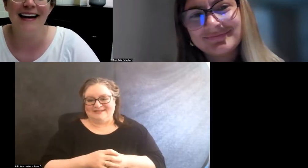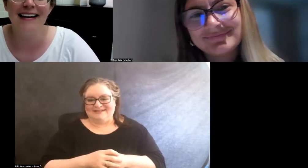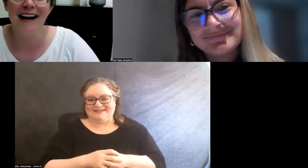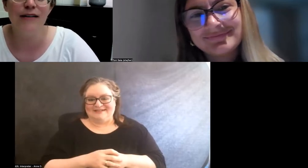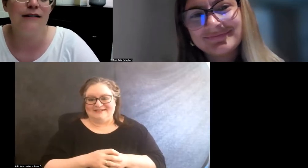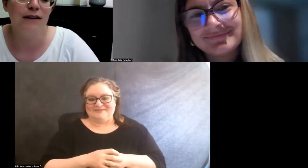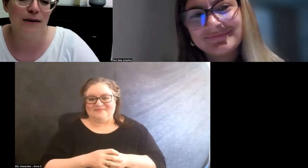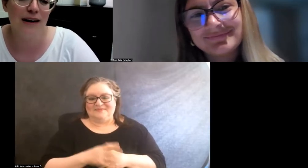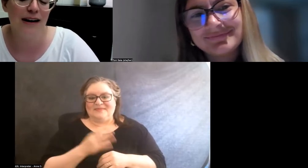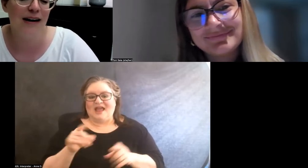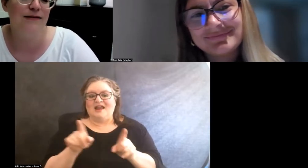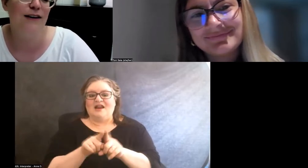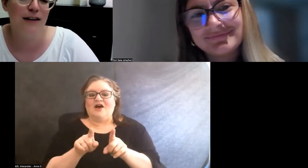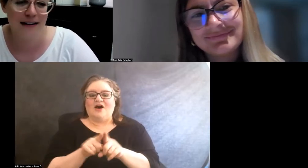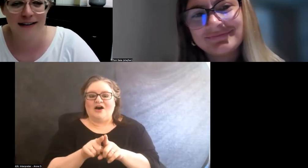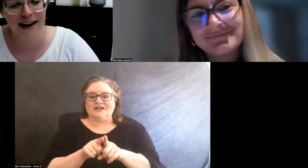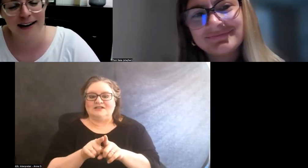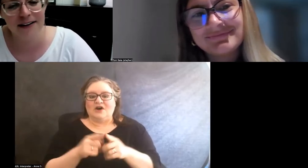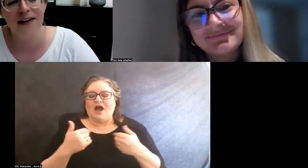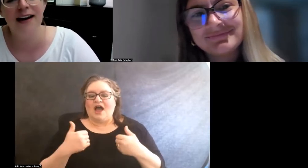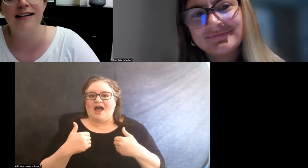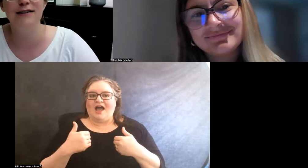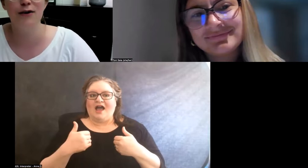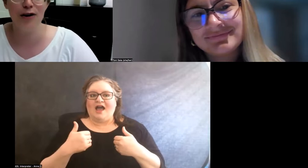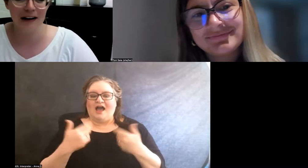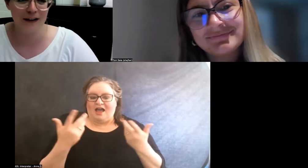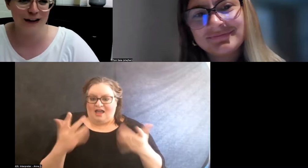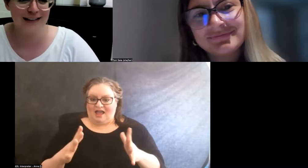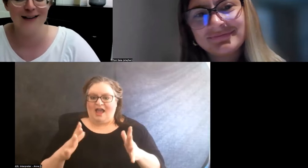And I also have started identifying as neurodivergent.